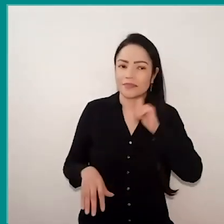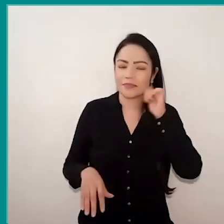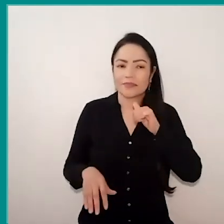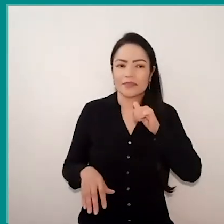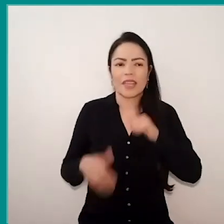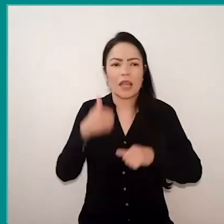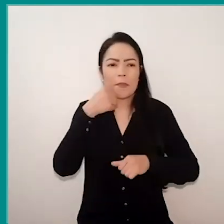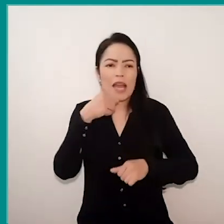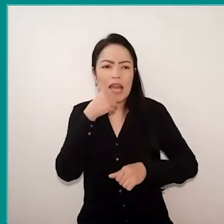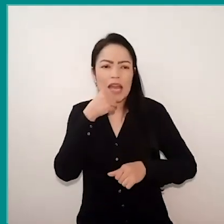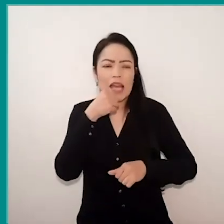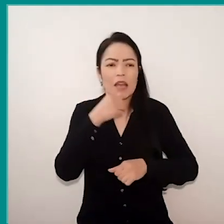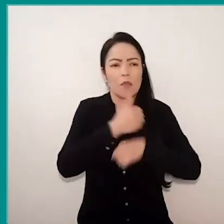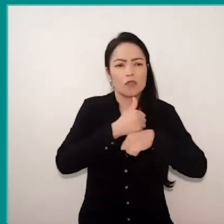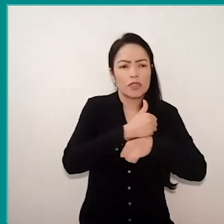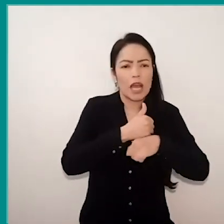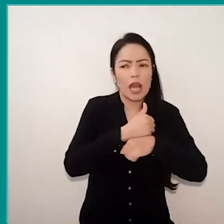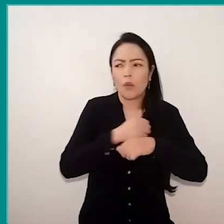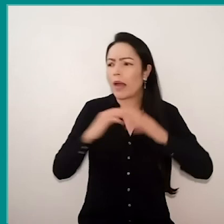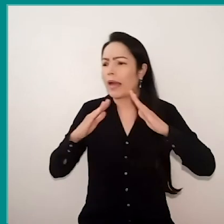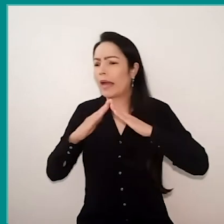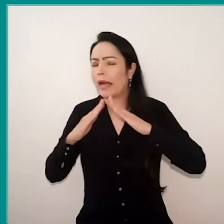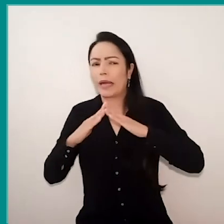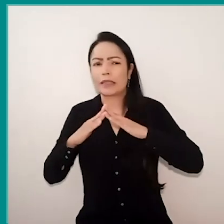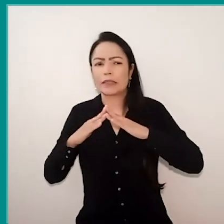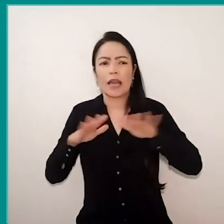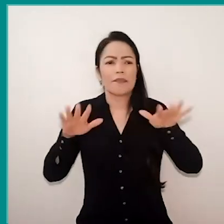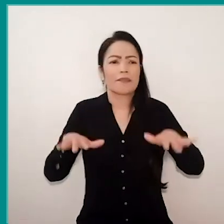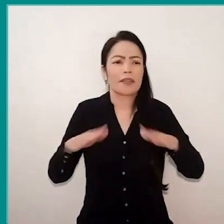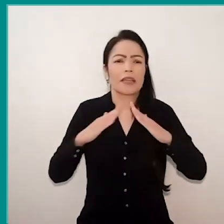care the house, have the kids at home, this is all quite complicated.